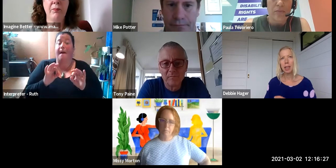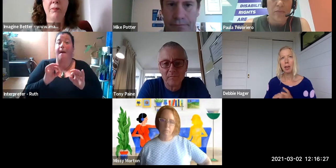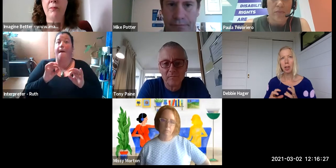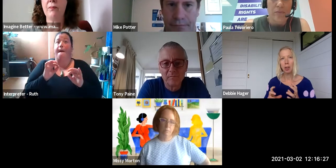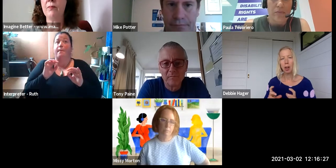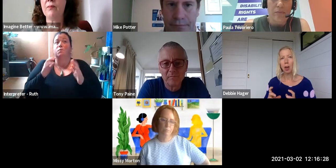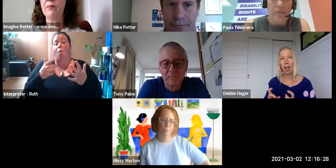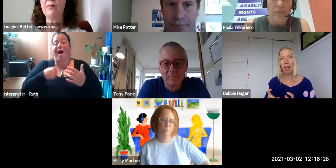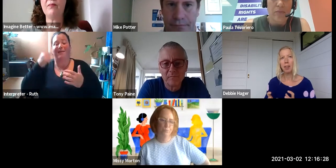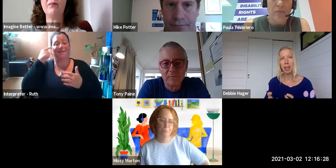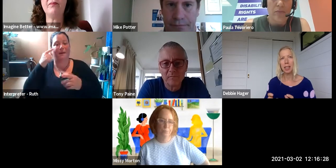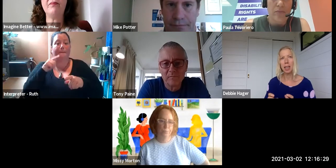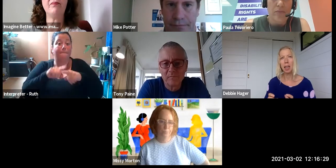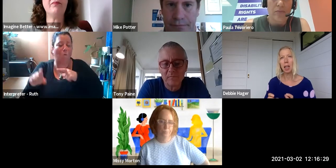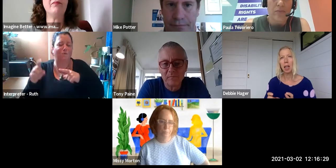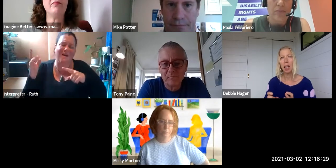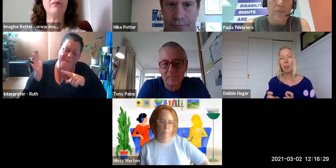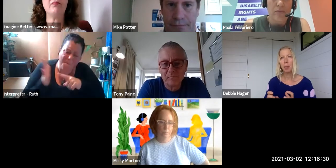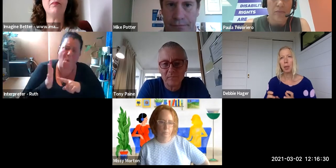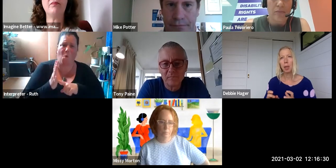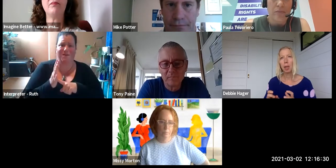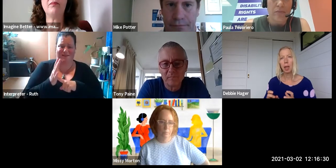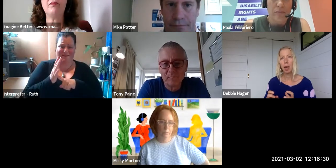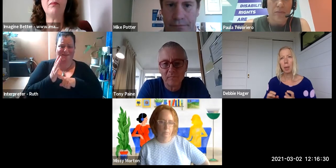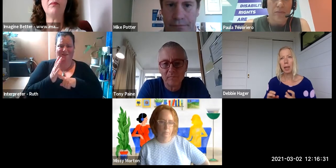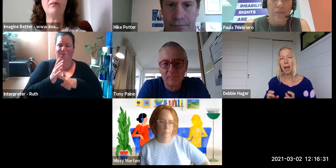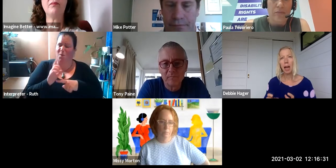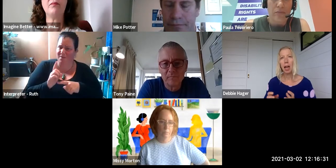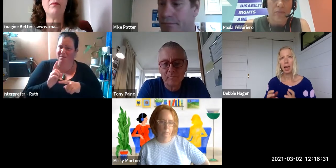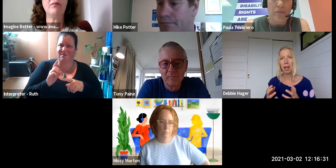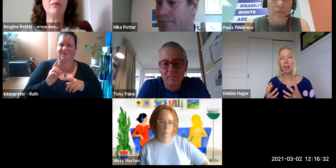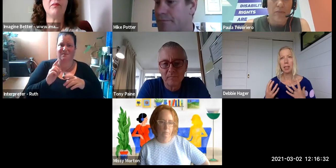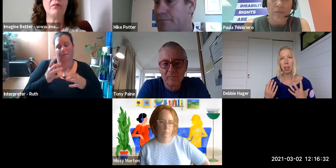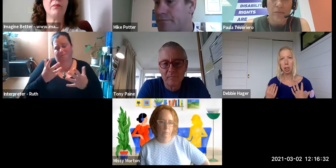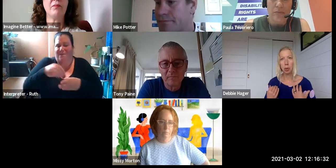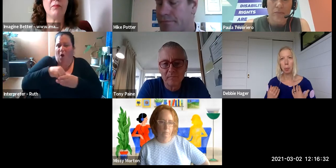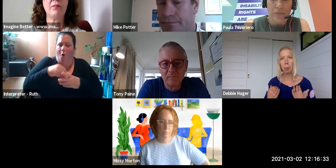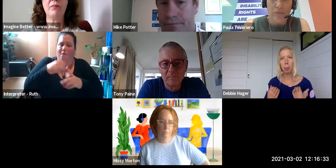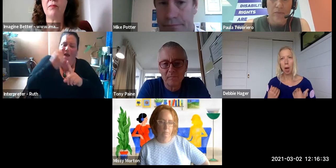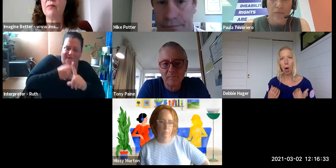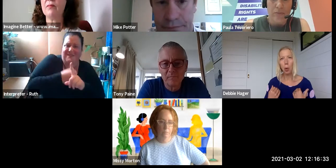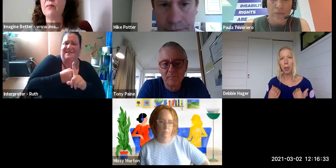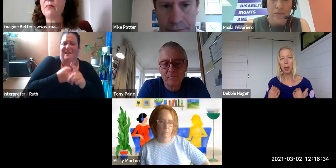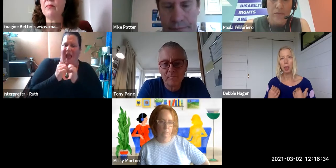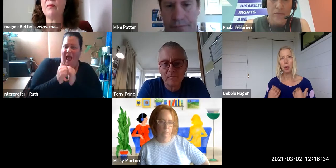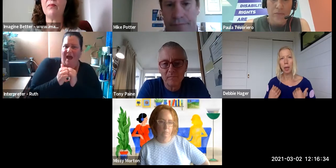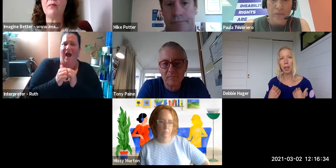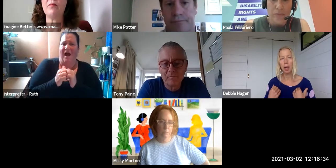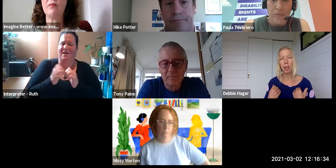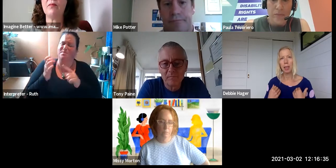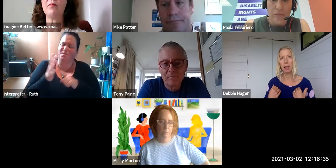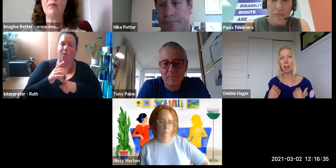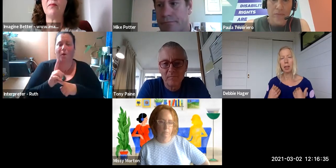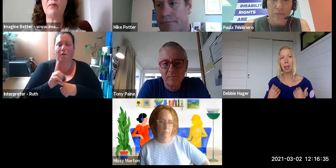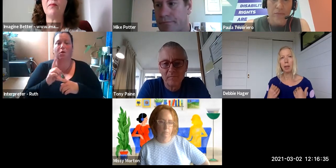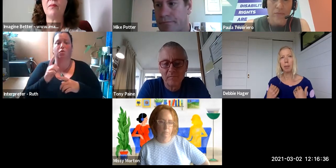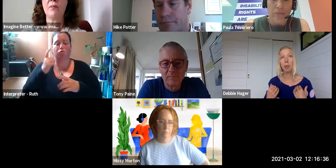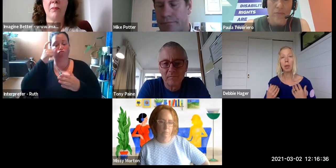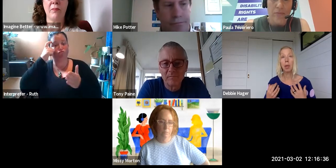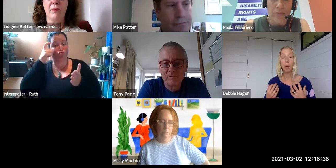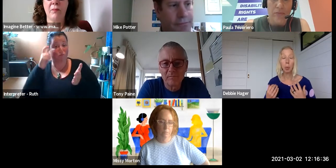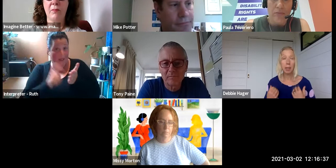this area of advocacy and being an ally is to be open to recognising when something's